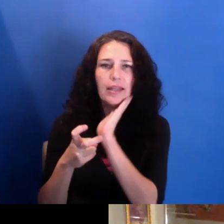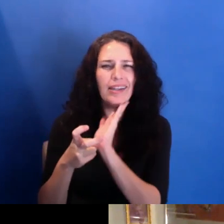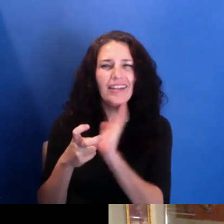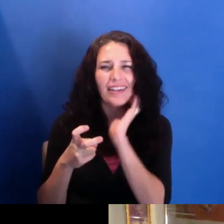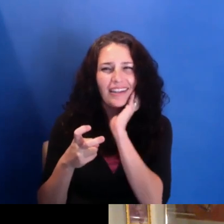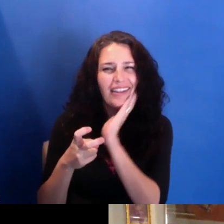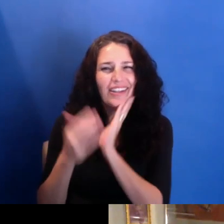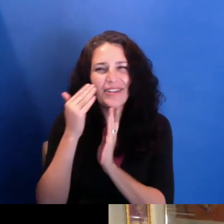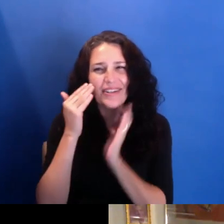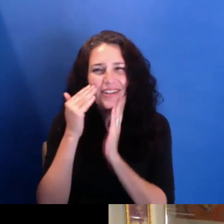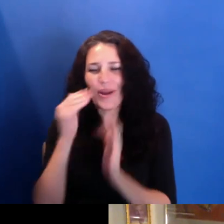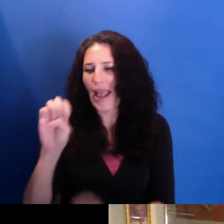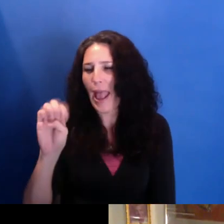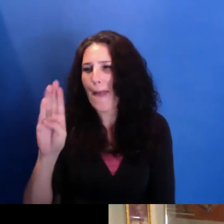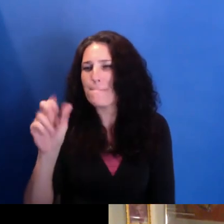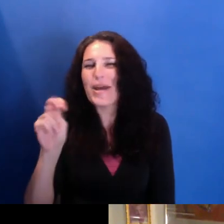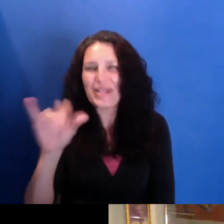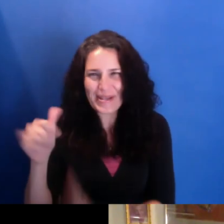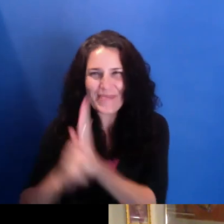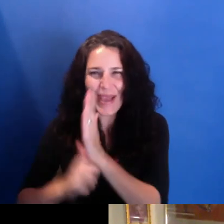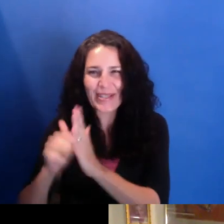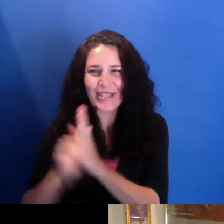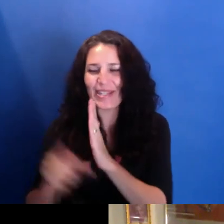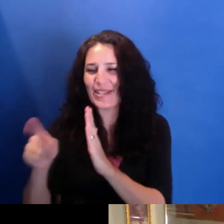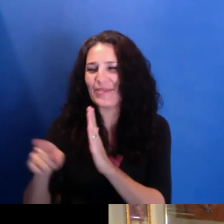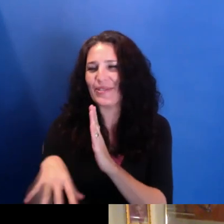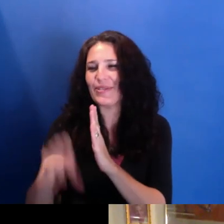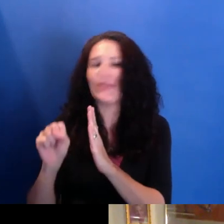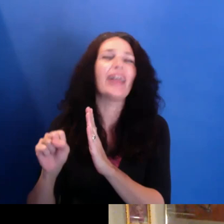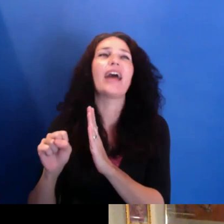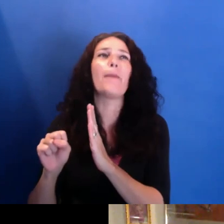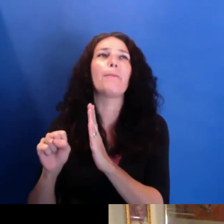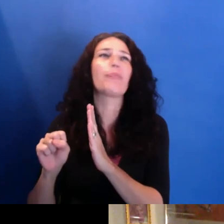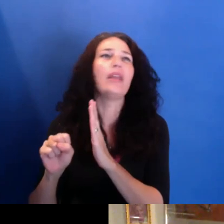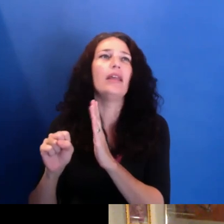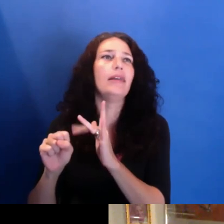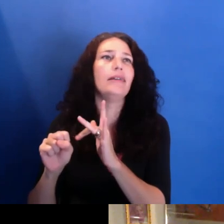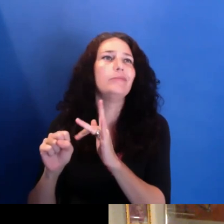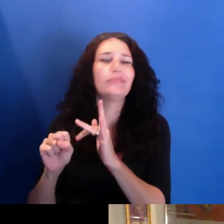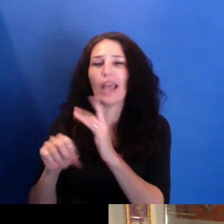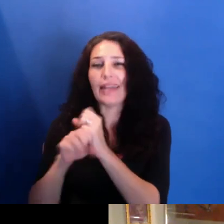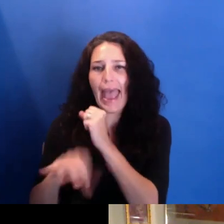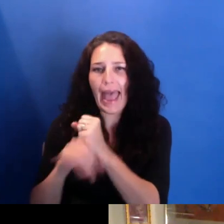He'd take an ad out in "Ebony." And I-- you know, he was an historian